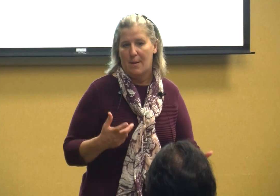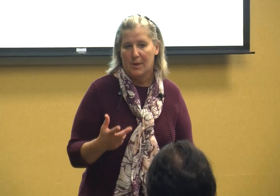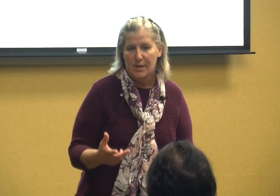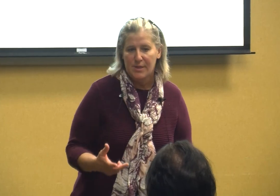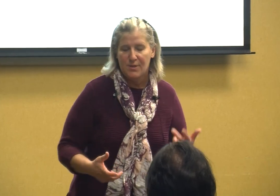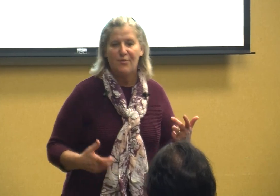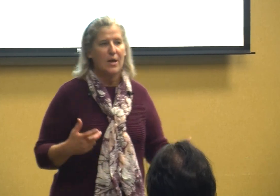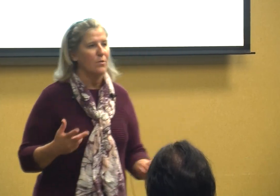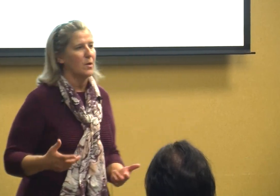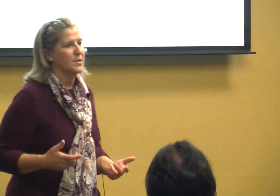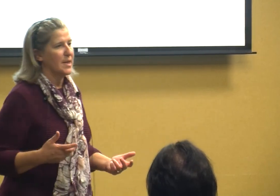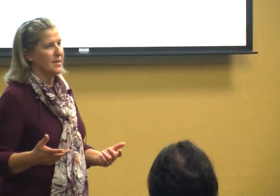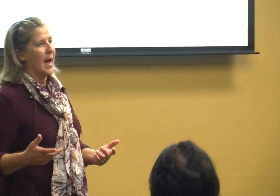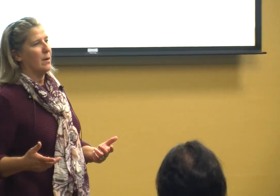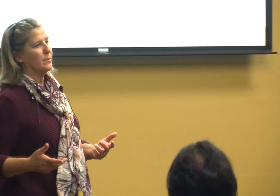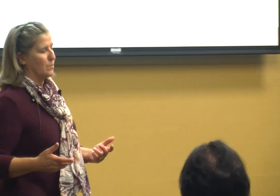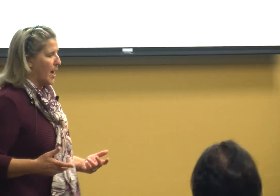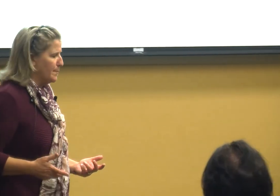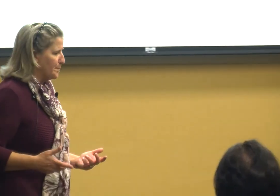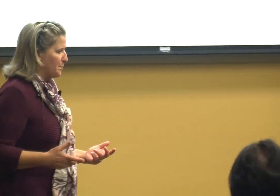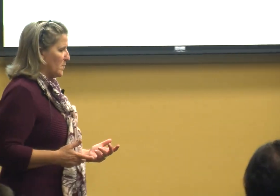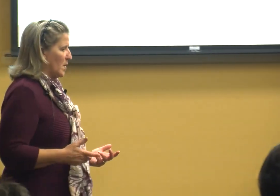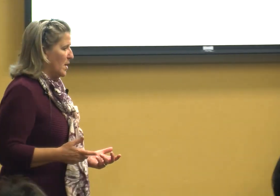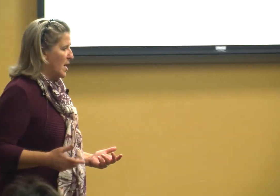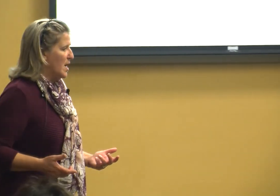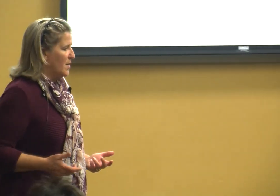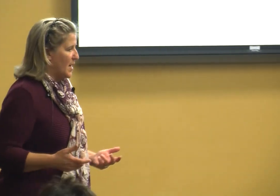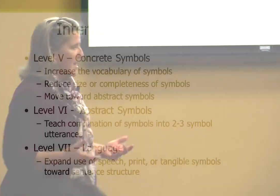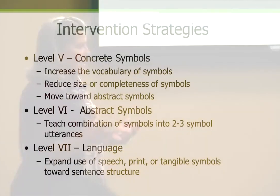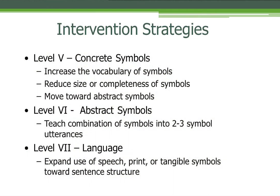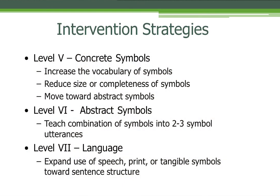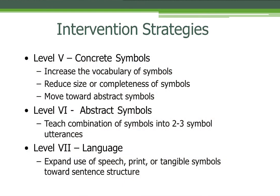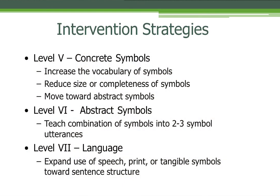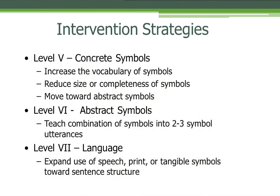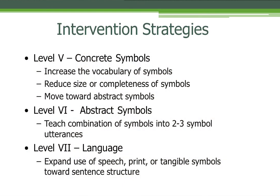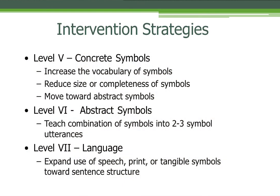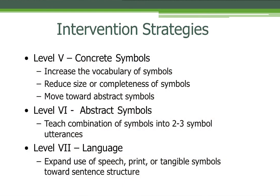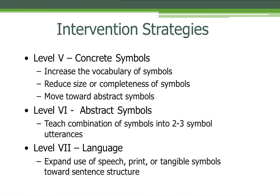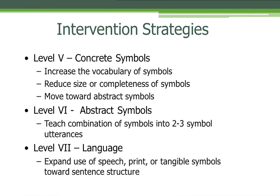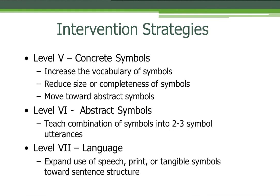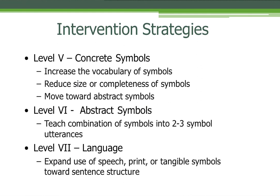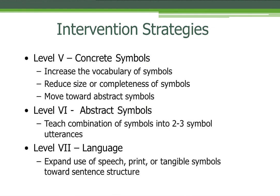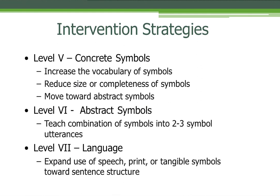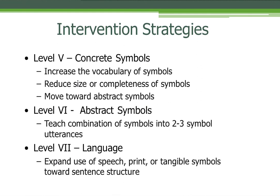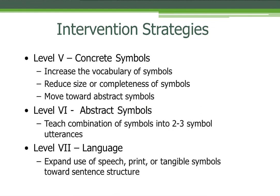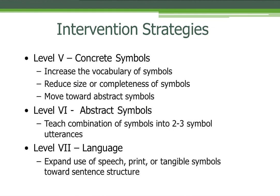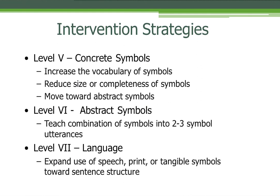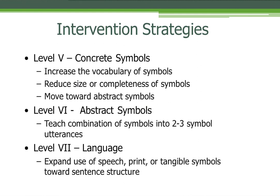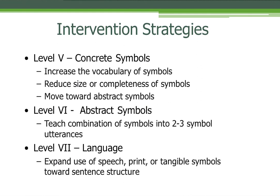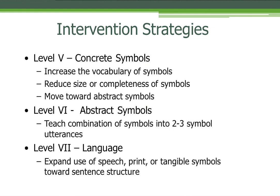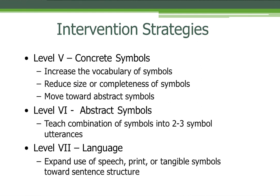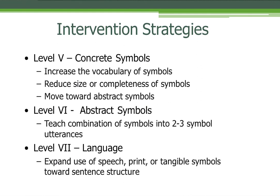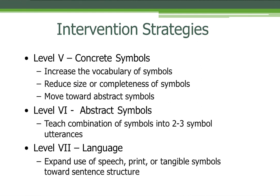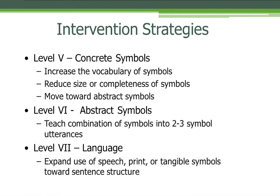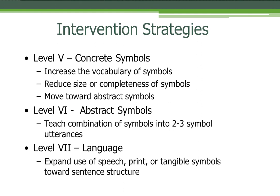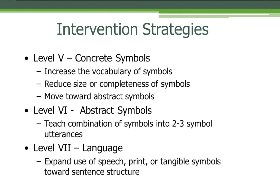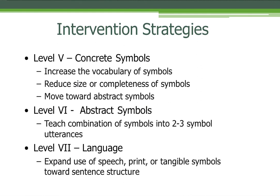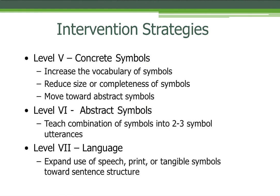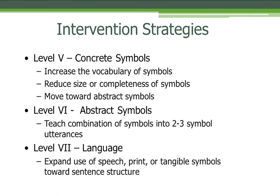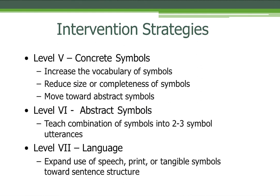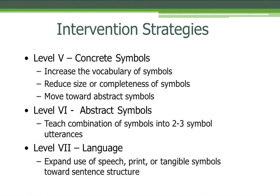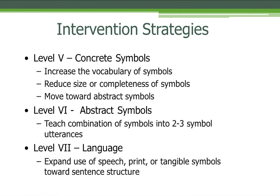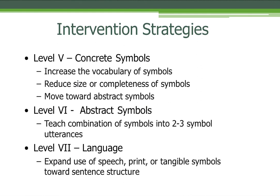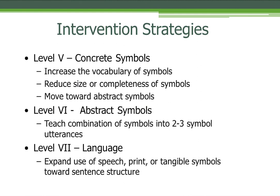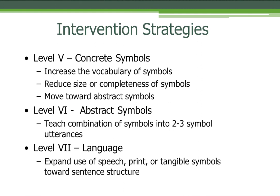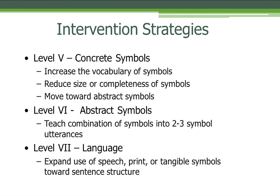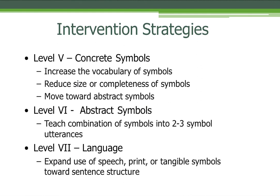to figure those things out right then level seven is then language where I'm going to really explain